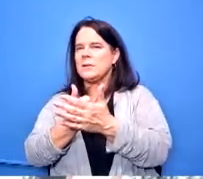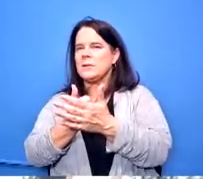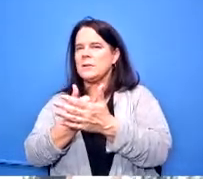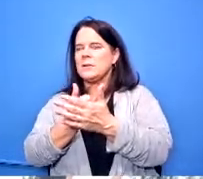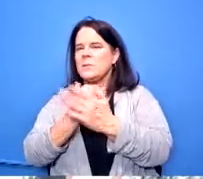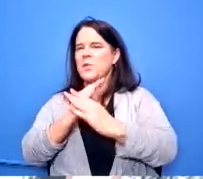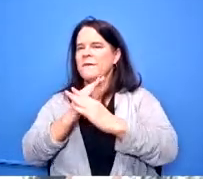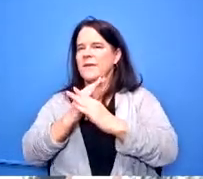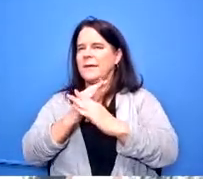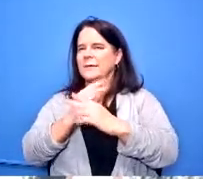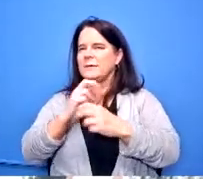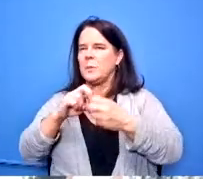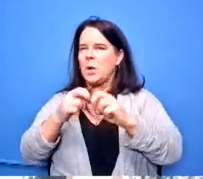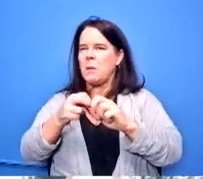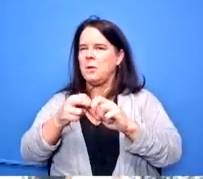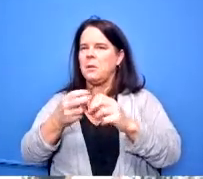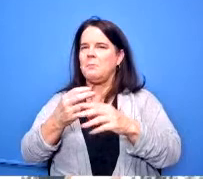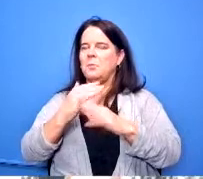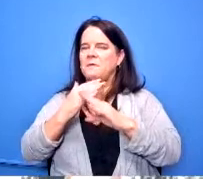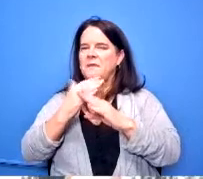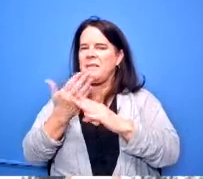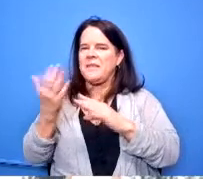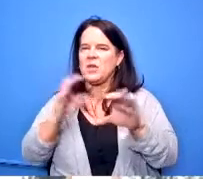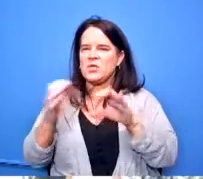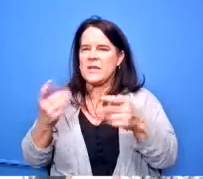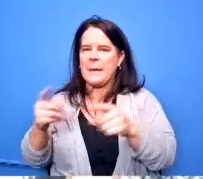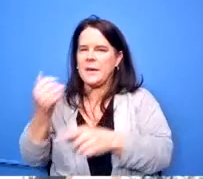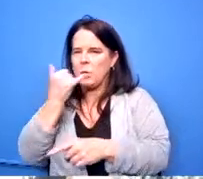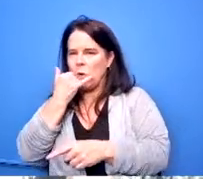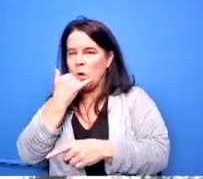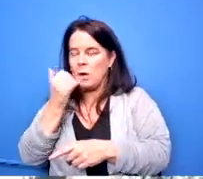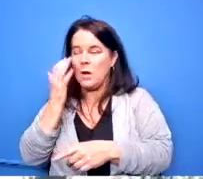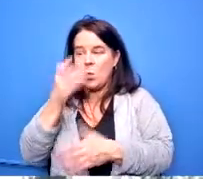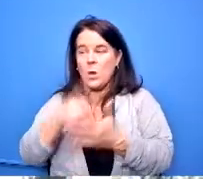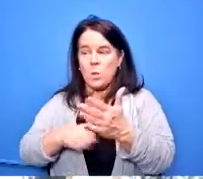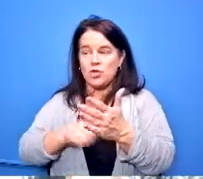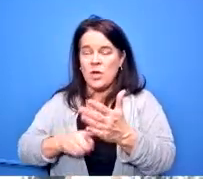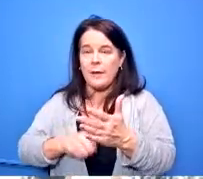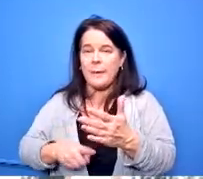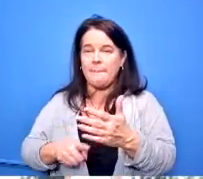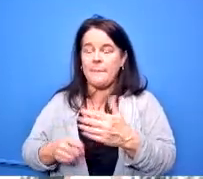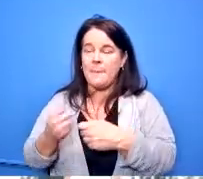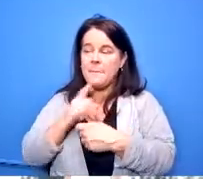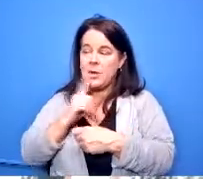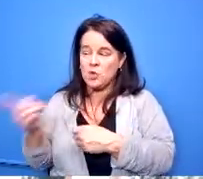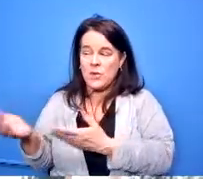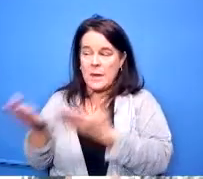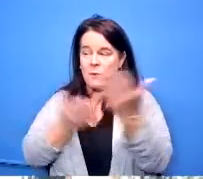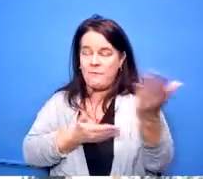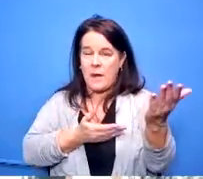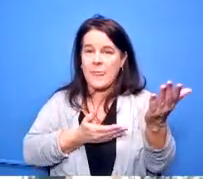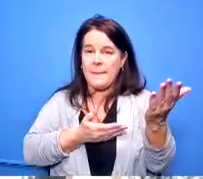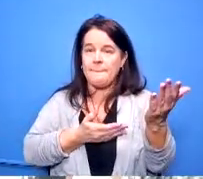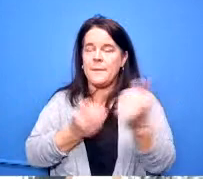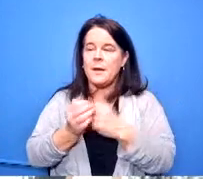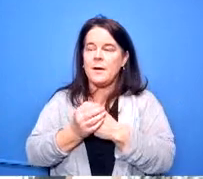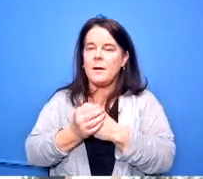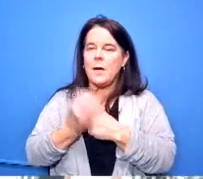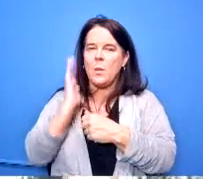and folks doing the wrong thing in terms of inclusion we'll check those we'll make sure that they provide those we'll make sure that the certifications they provide or